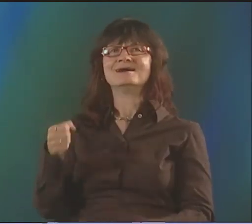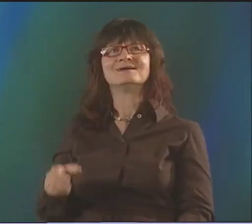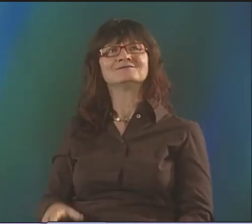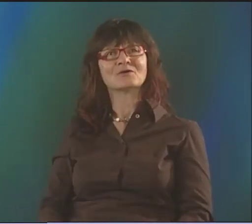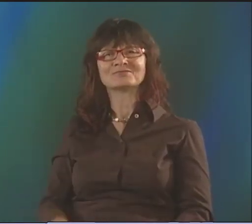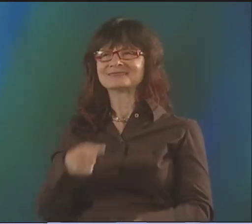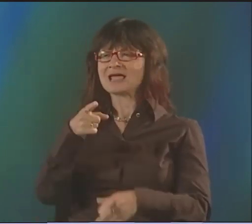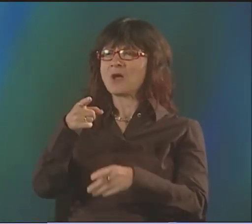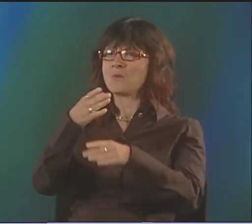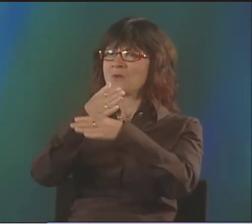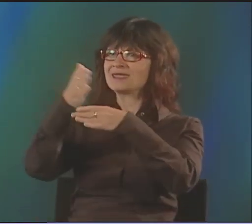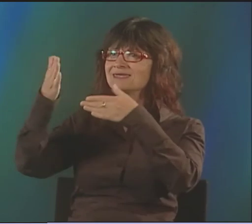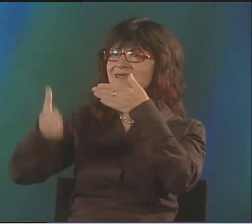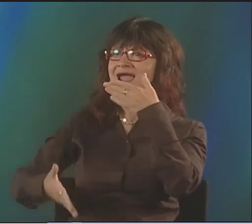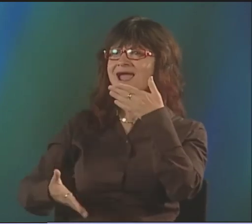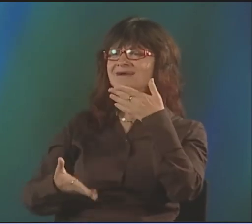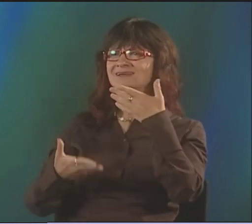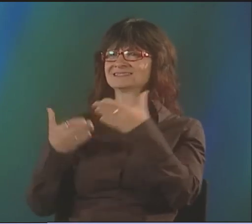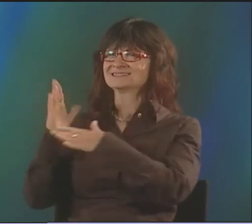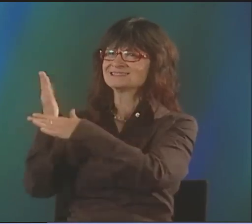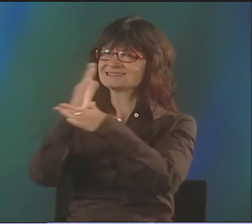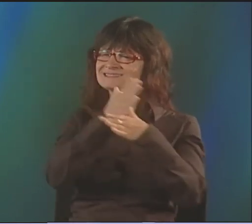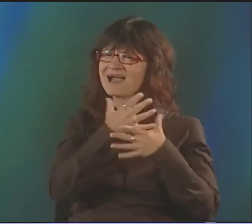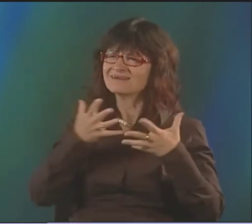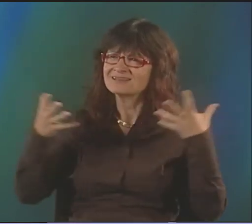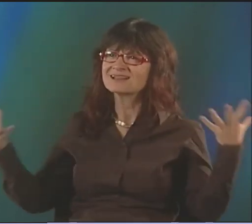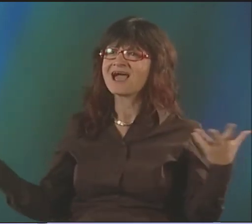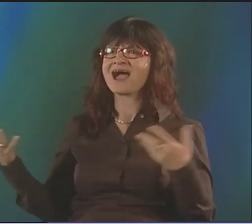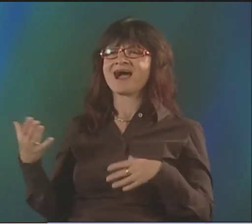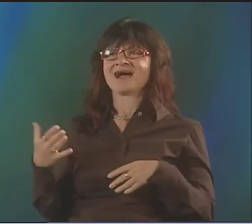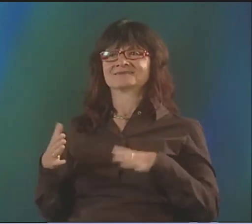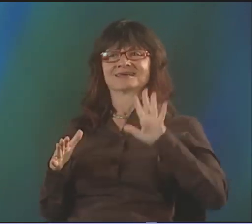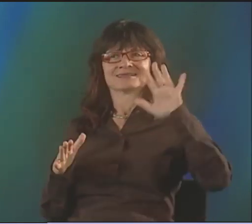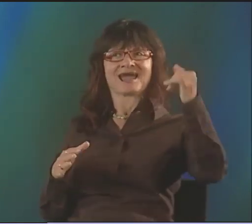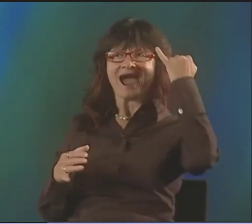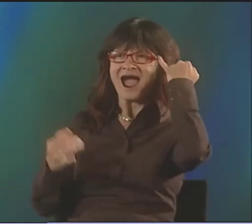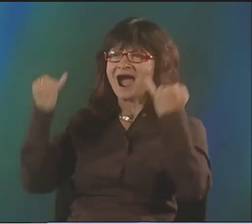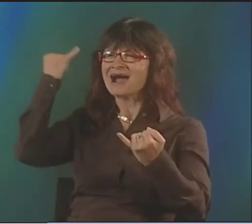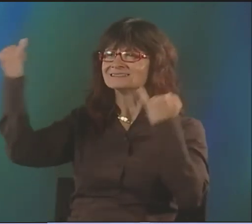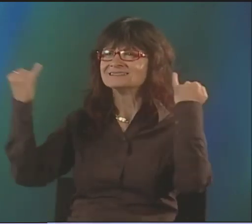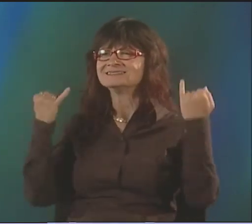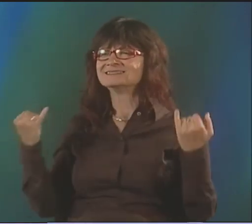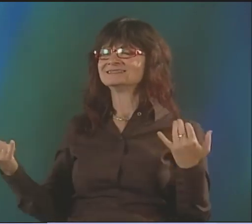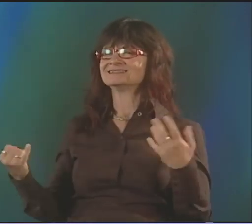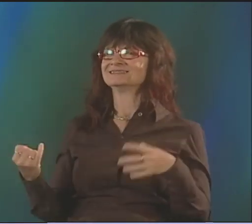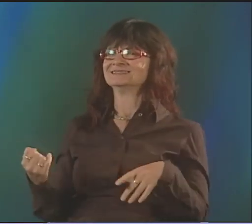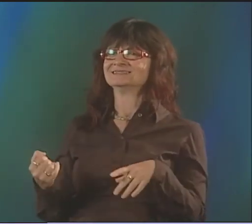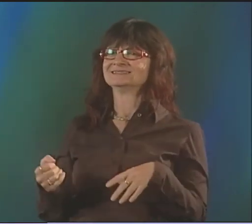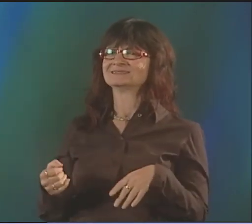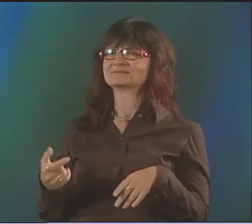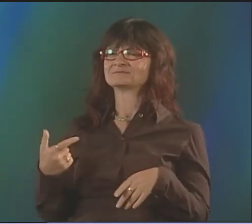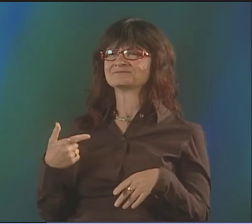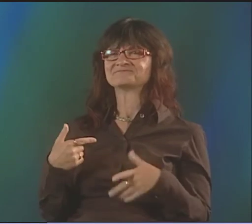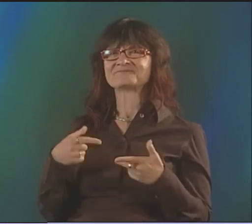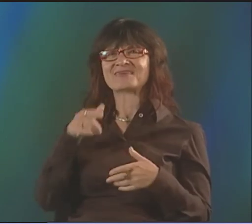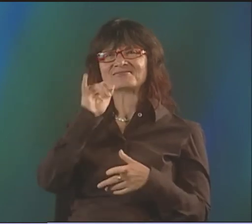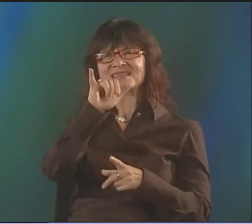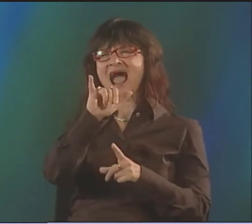WHO GOT THIS BALL ROLLING, AND IT WAS A REALLY BIG MOMENT. IT WAS A BIG IMPACT.